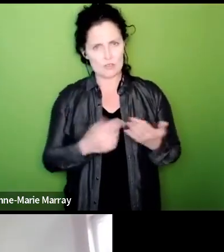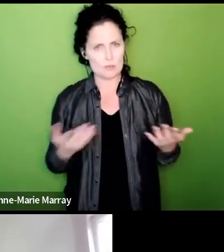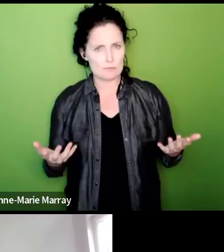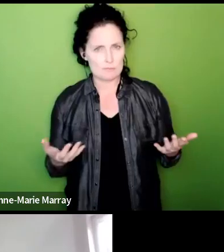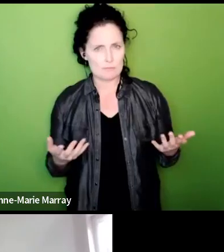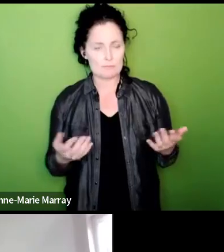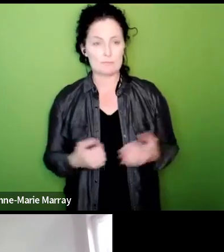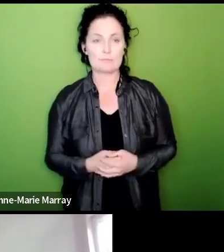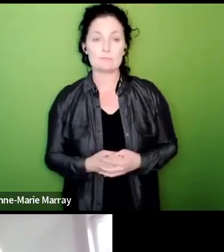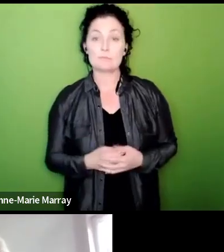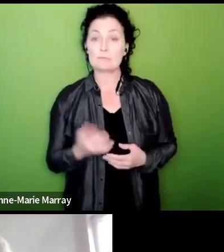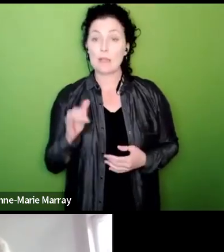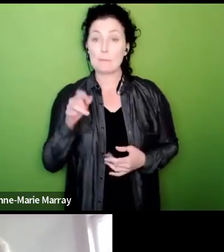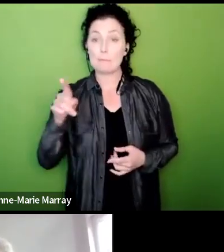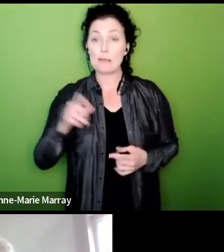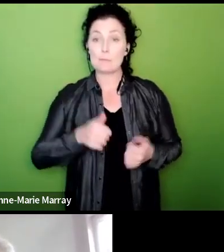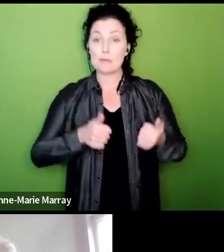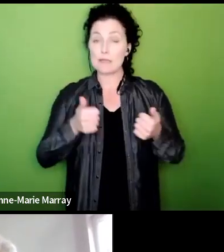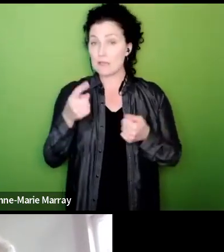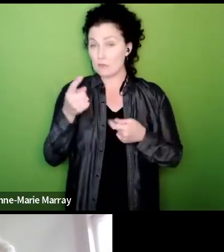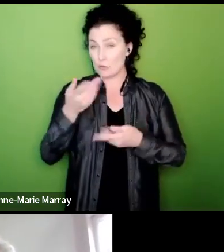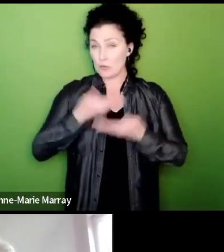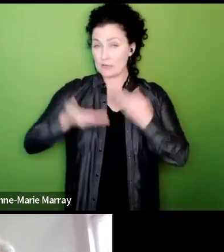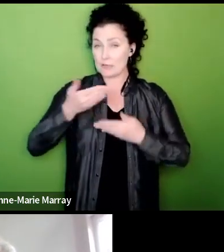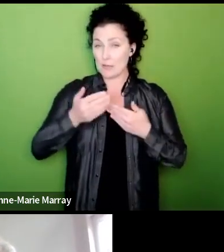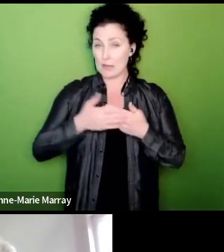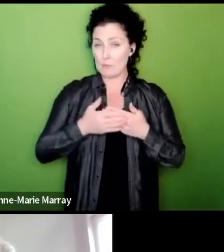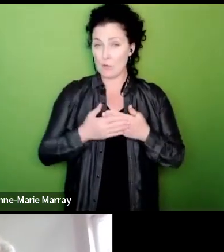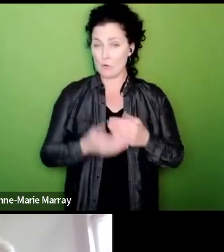um elaborate on that a little bit and then and then there's some other questions here